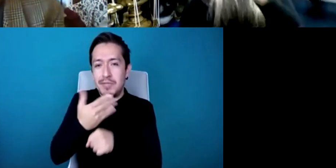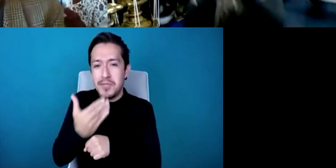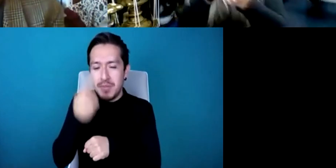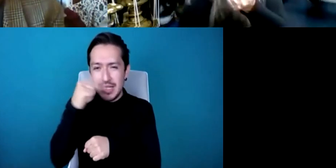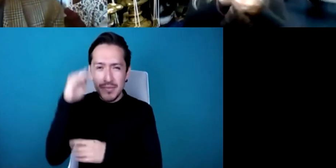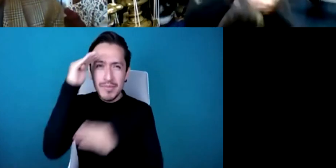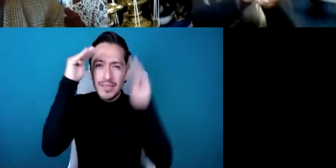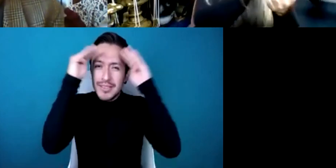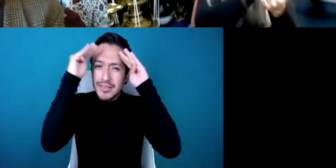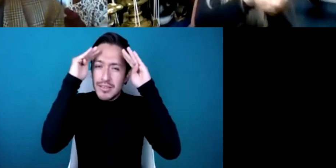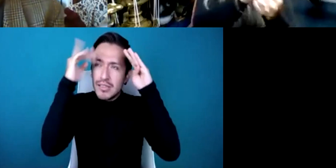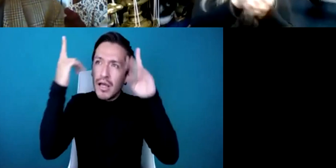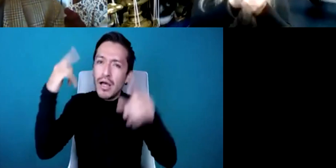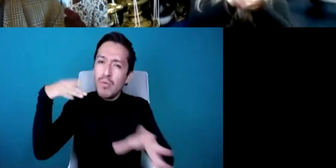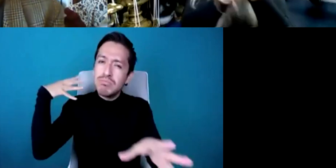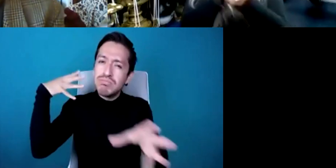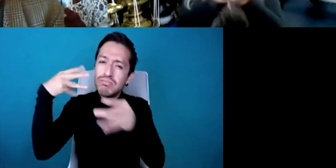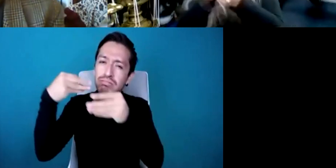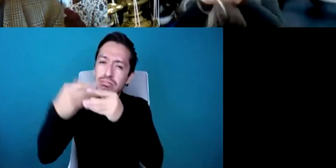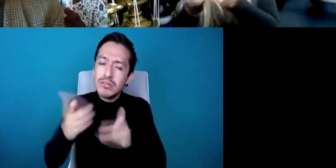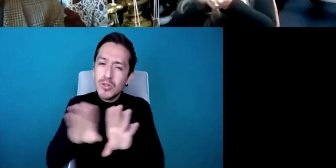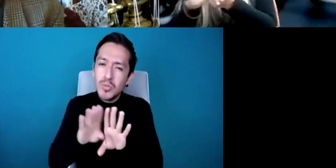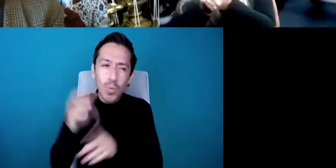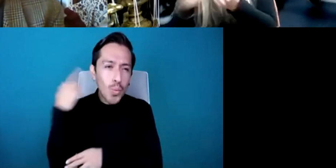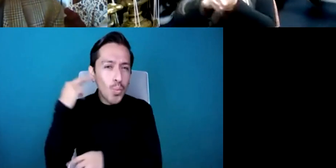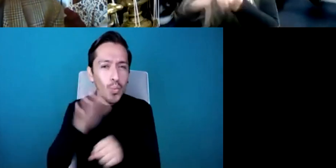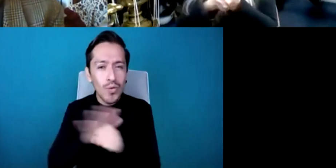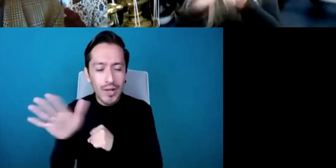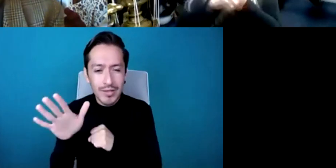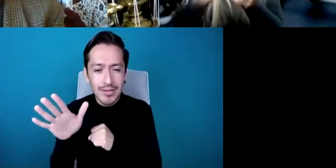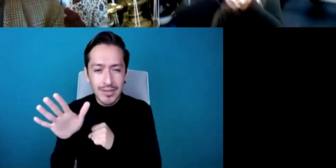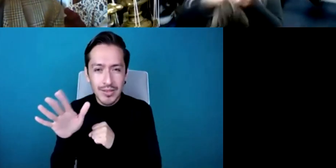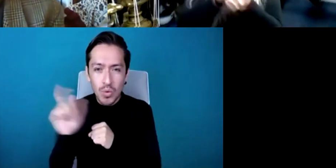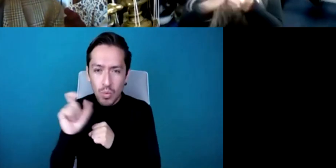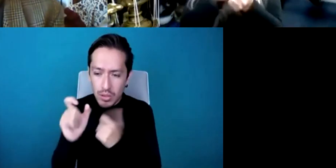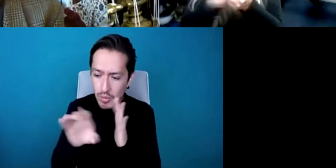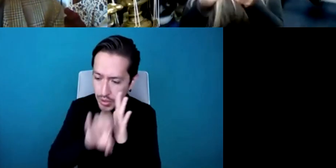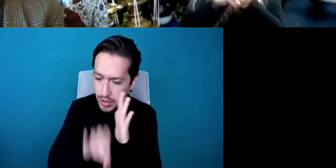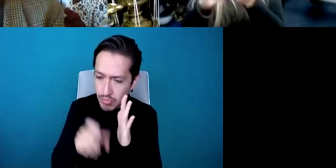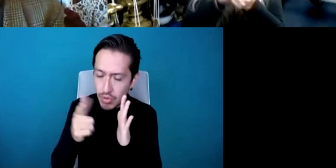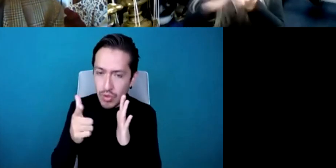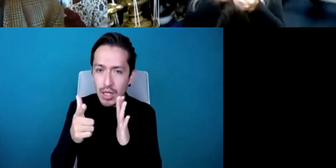you know clunk two stones together or scrape, two stones together, and the idea of stone tool making